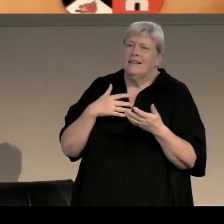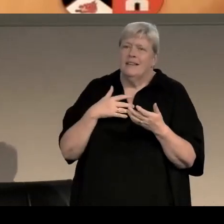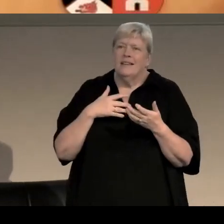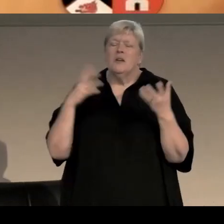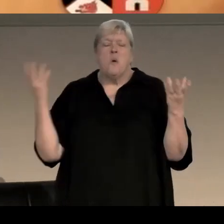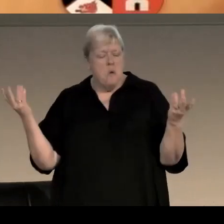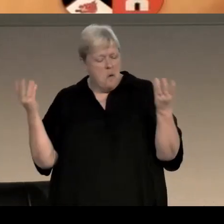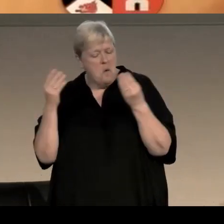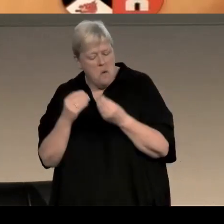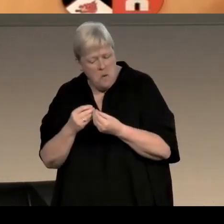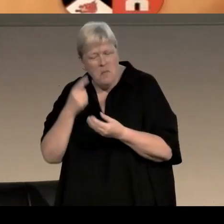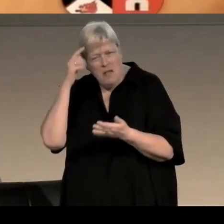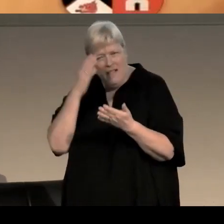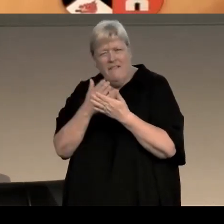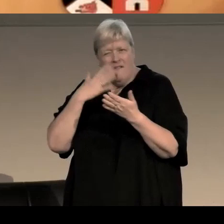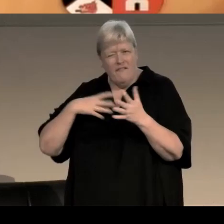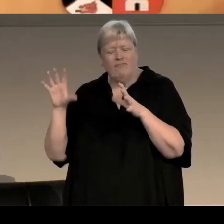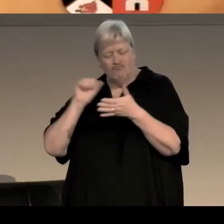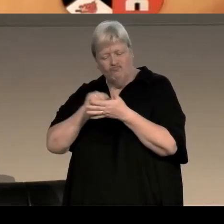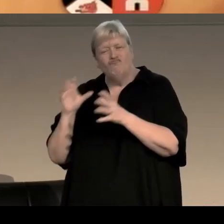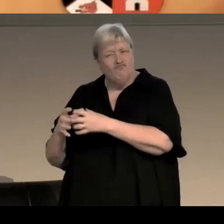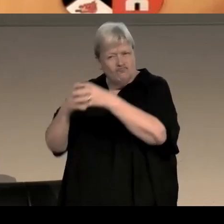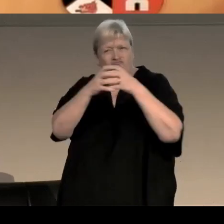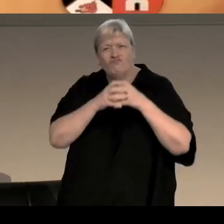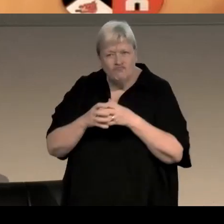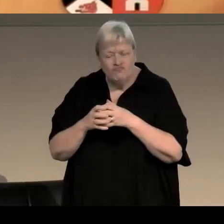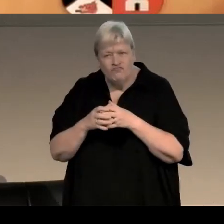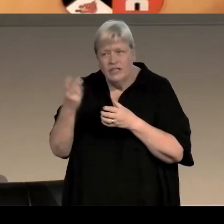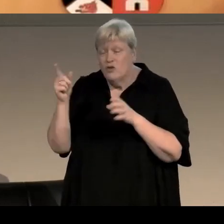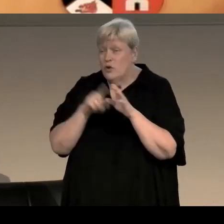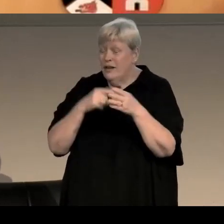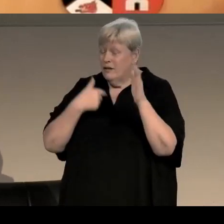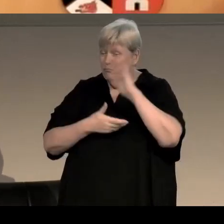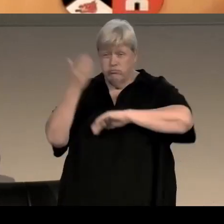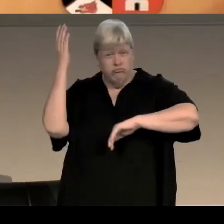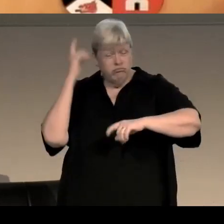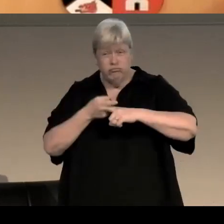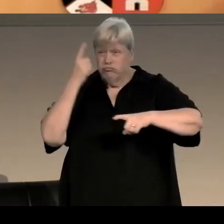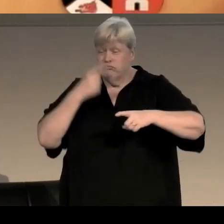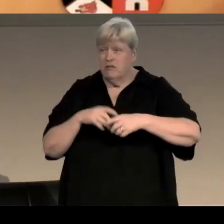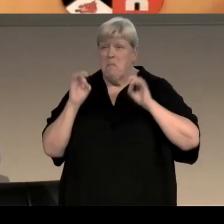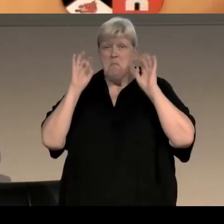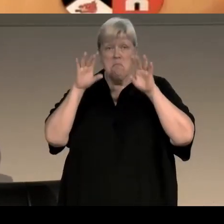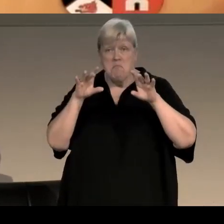She believed she’d found her tribe at last. Three years flew by, but then she was unceremoniously cast adrift.